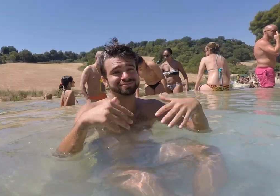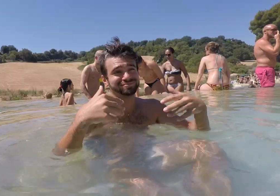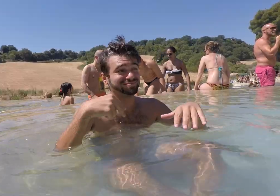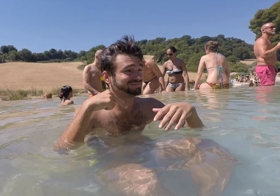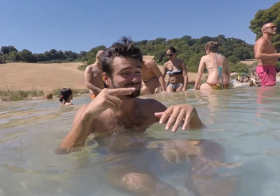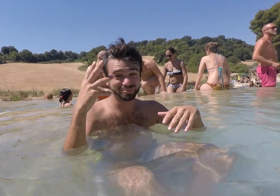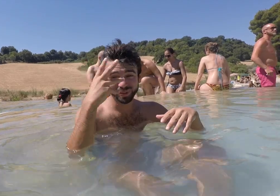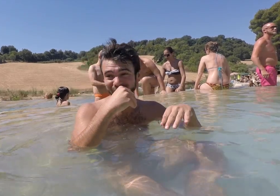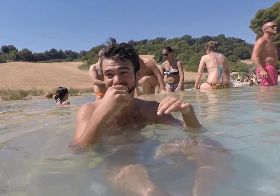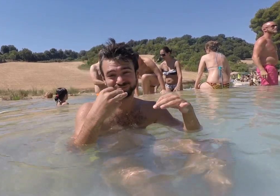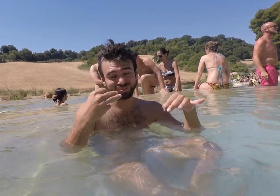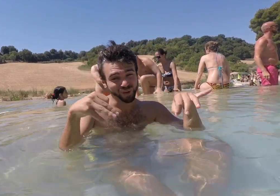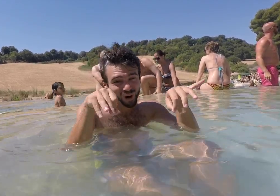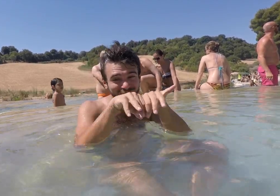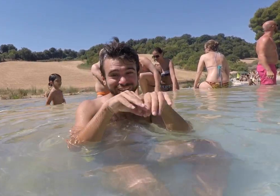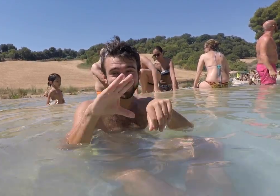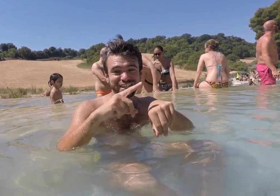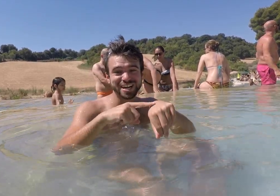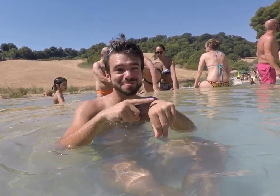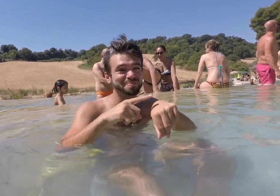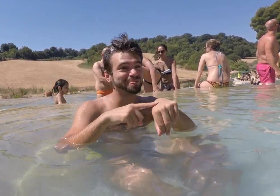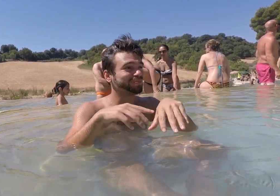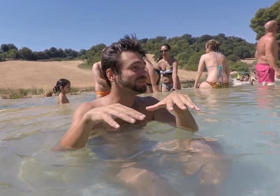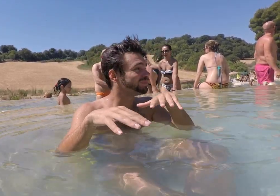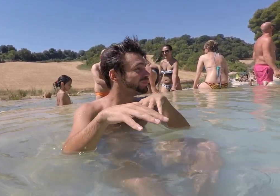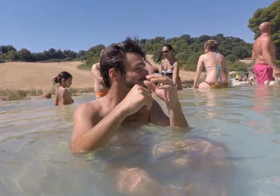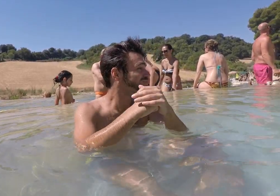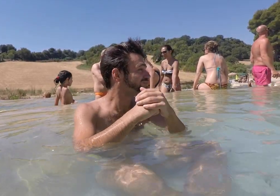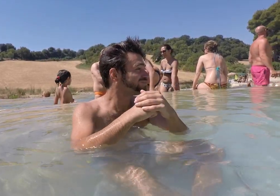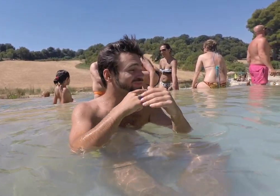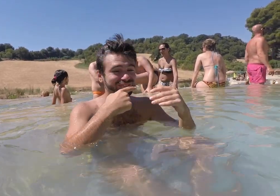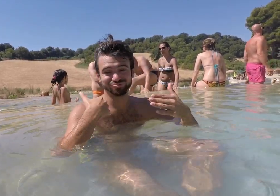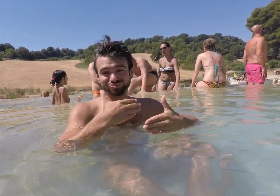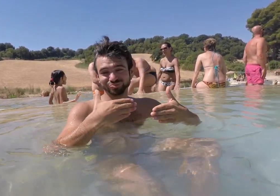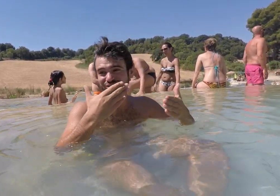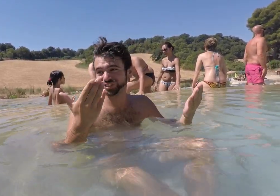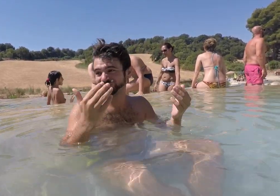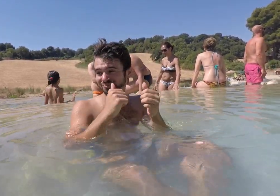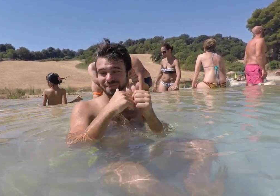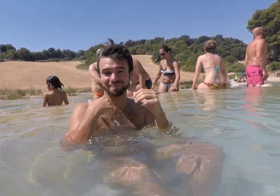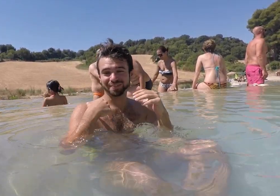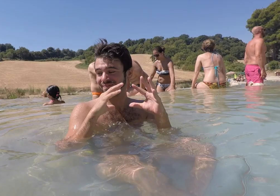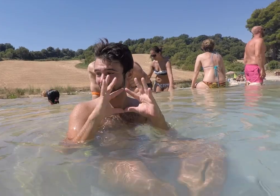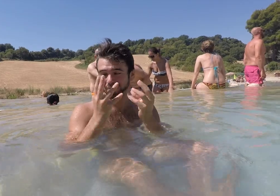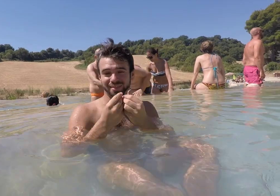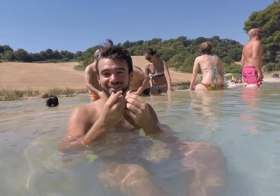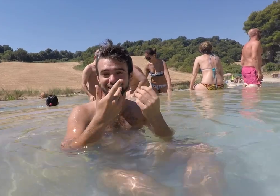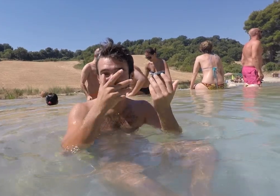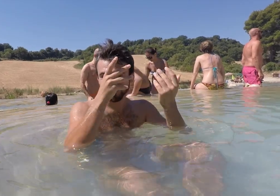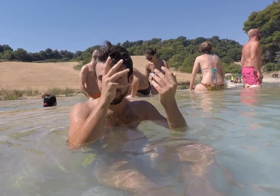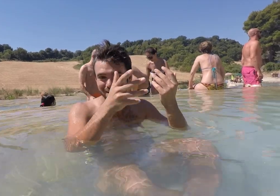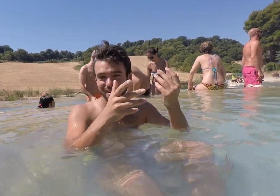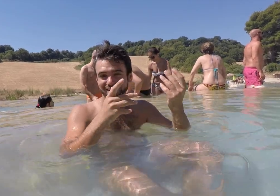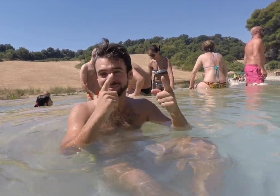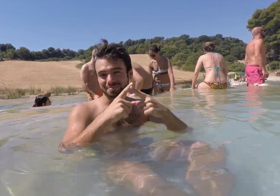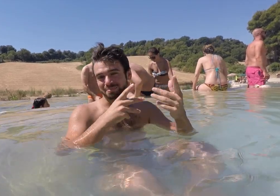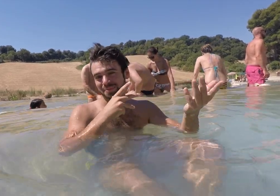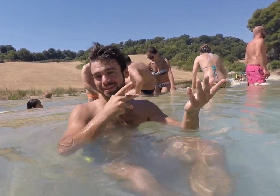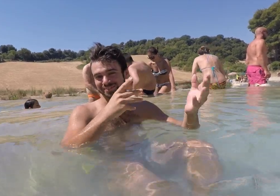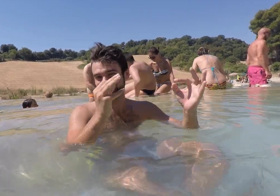I'm just in awe of how beautiful this place is! It worths the visit! I enjoyed my time with my family.